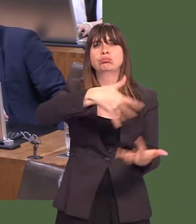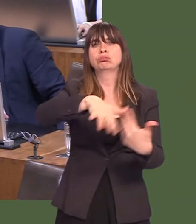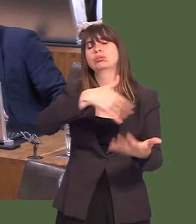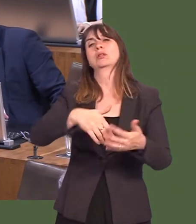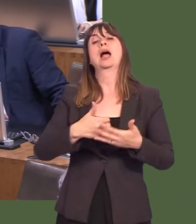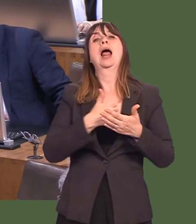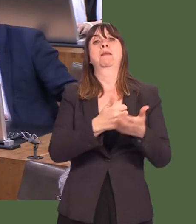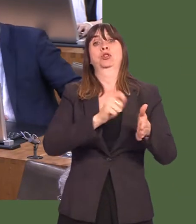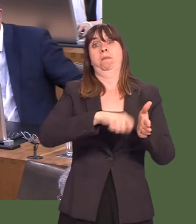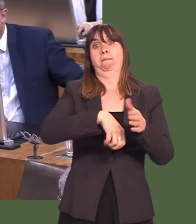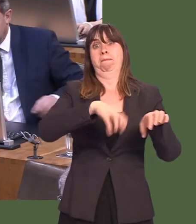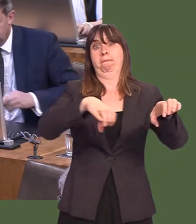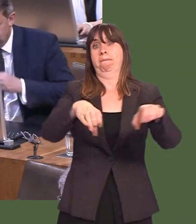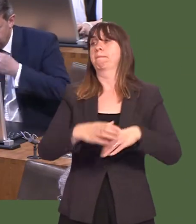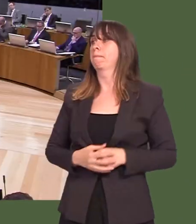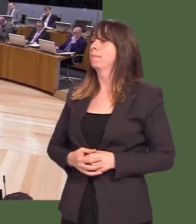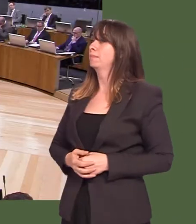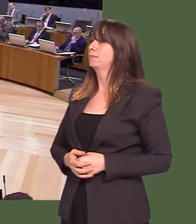to help the retailers.